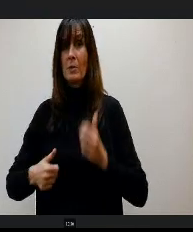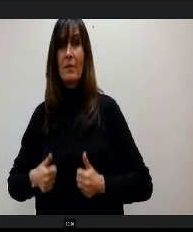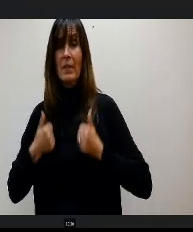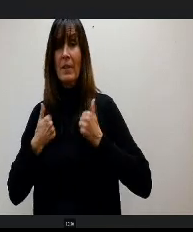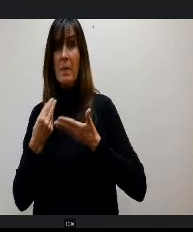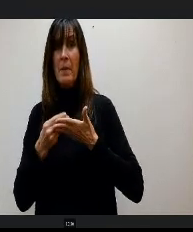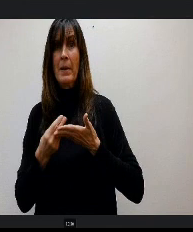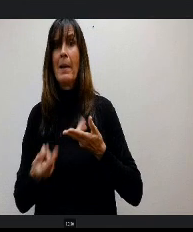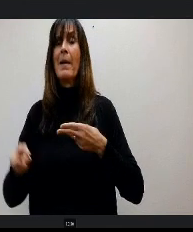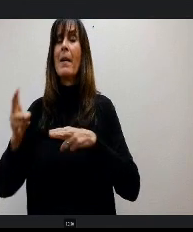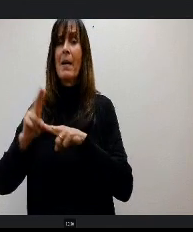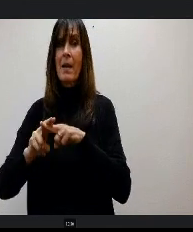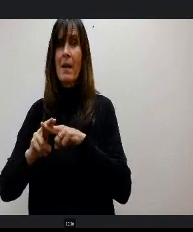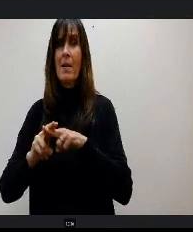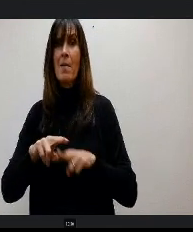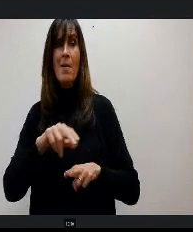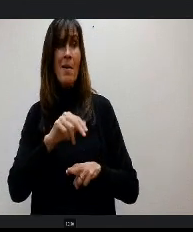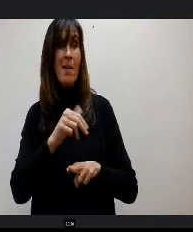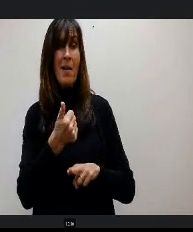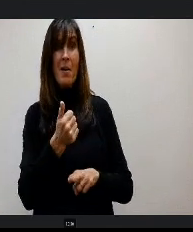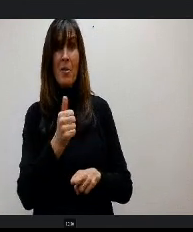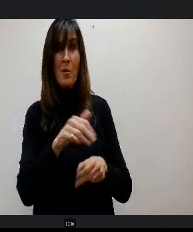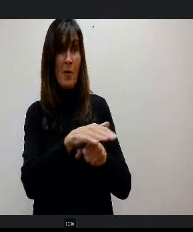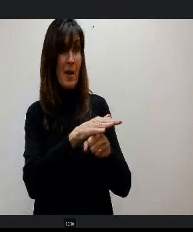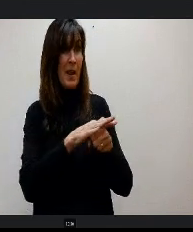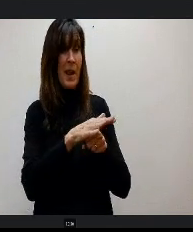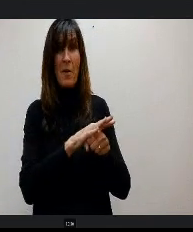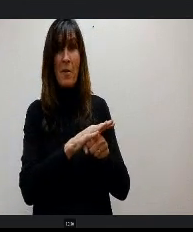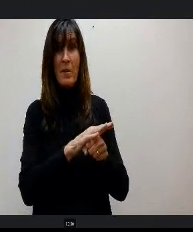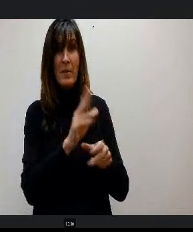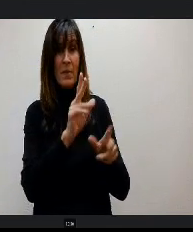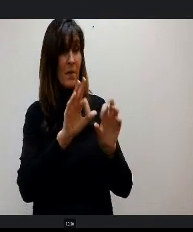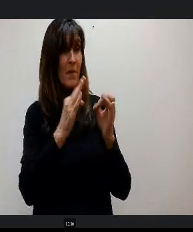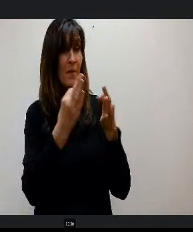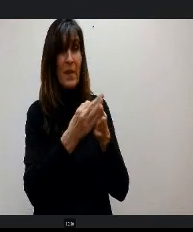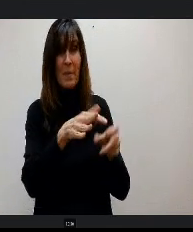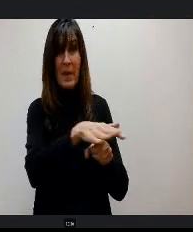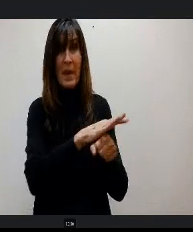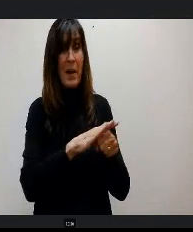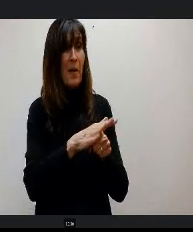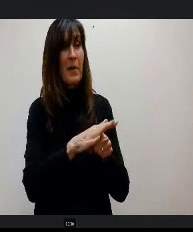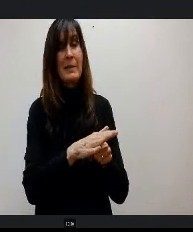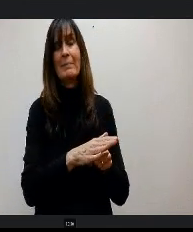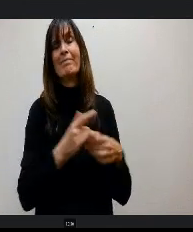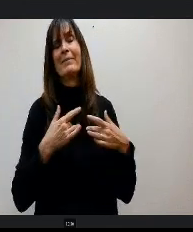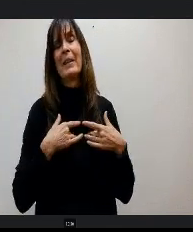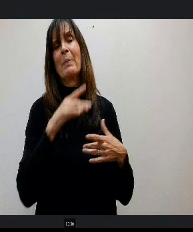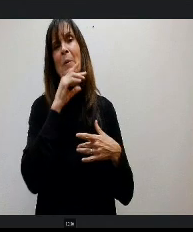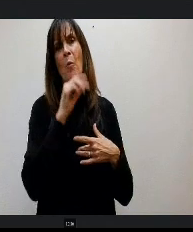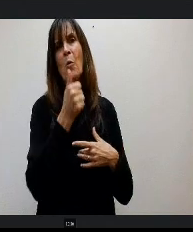neighborhoods are aging out. We don't have as many families going to those, and as prices go up, it just gets harder